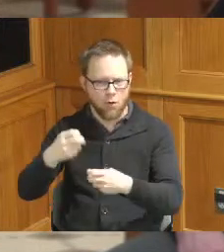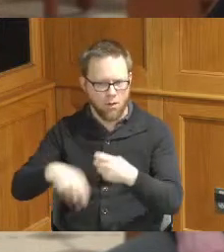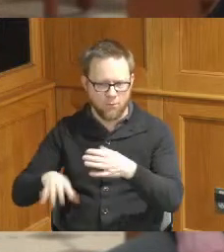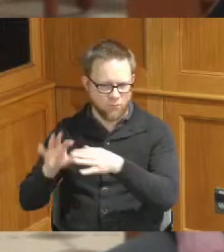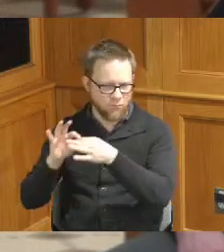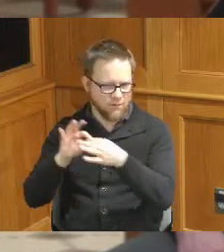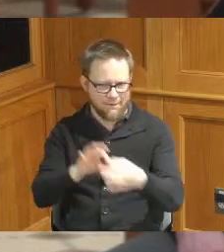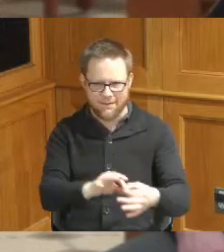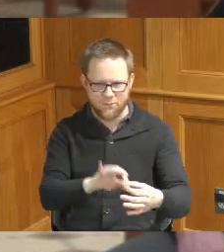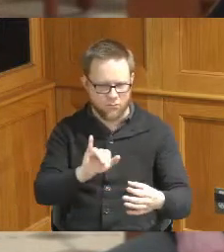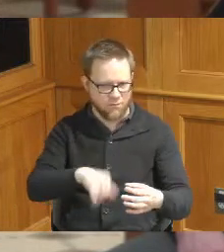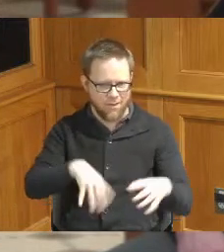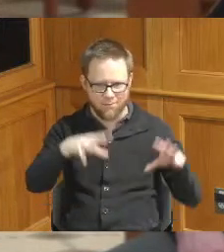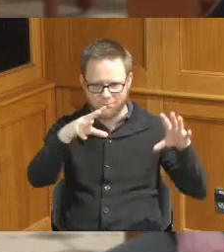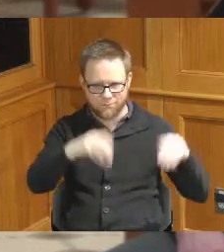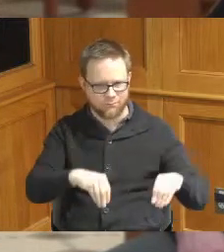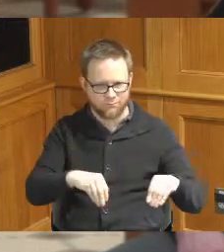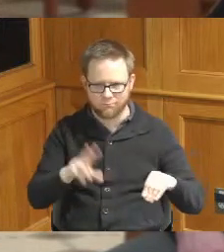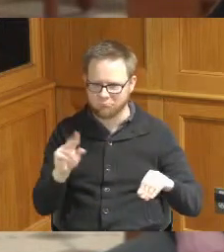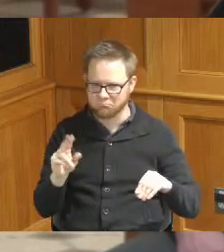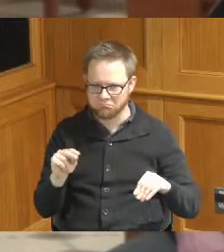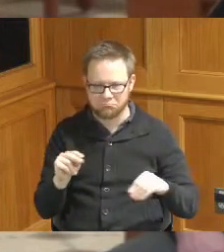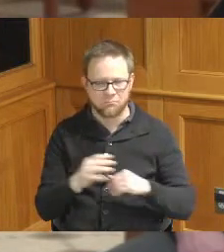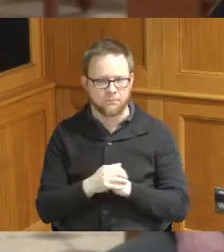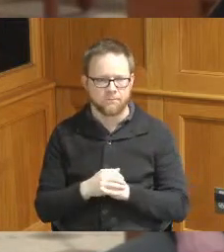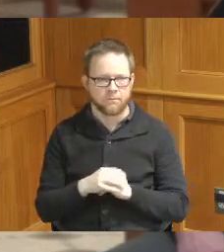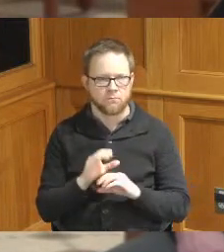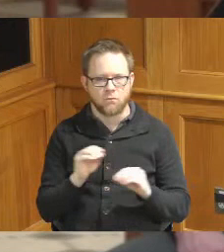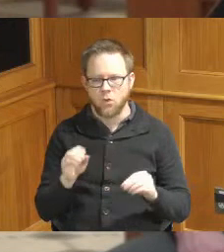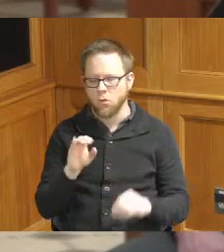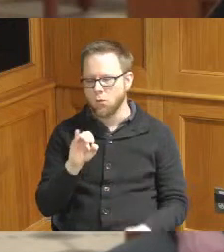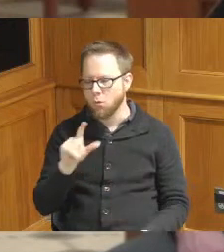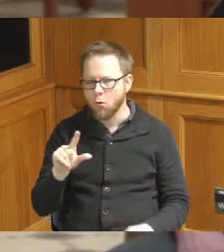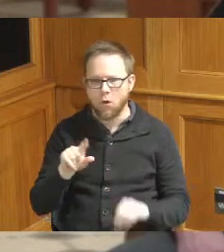the Transformer incident and the failure there was no oils released to the environment or other